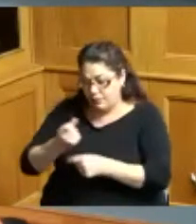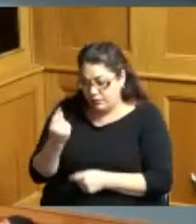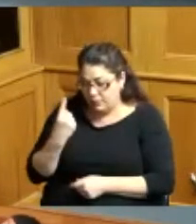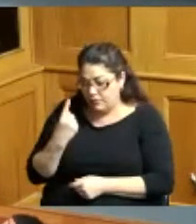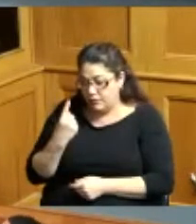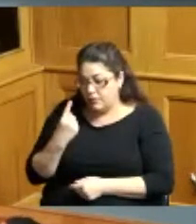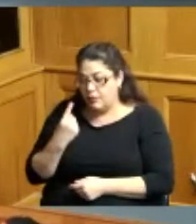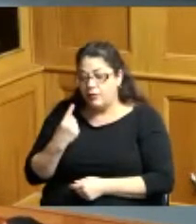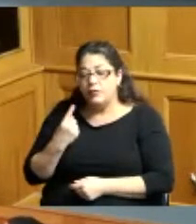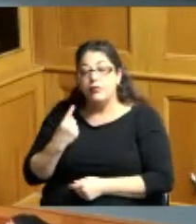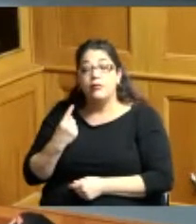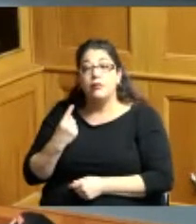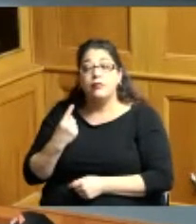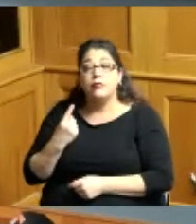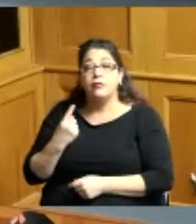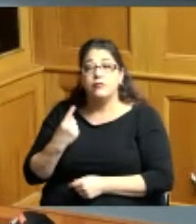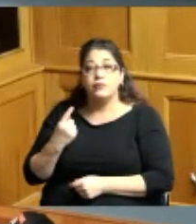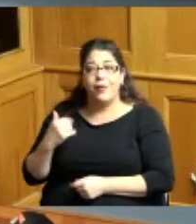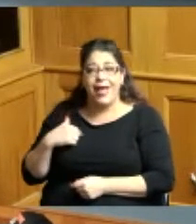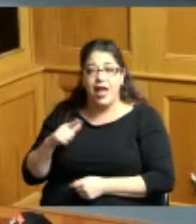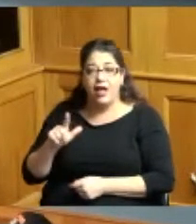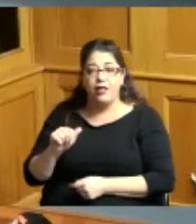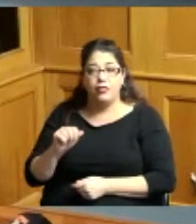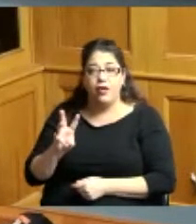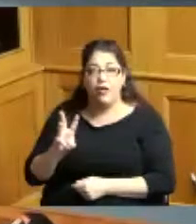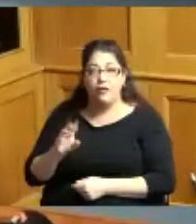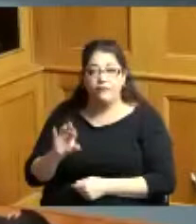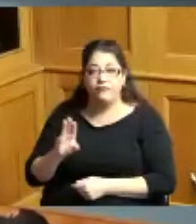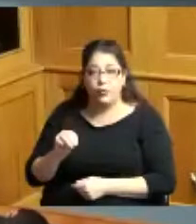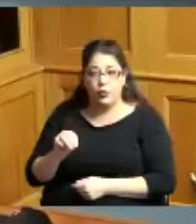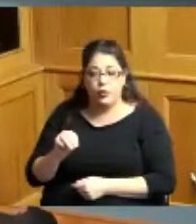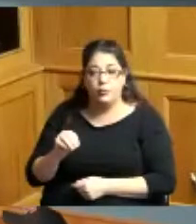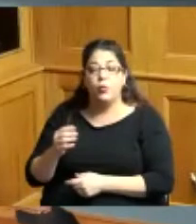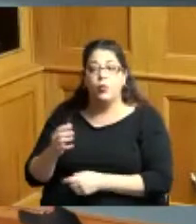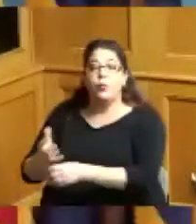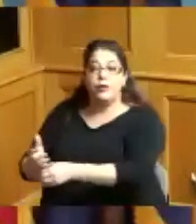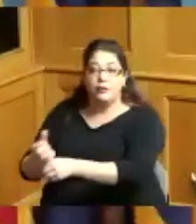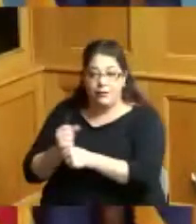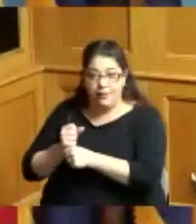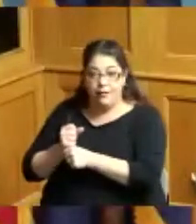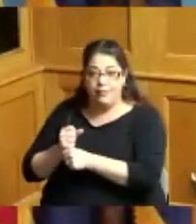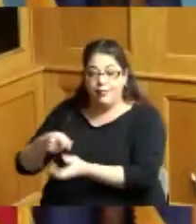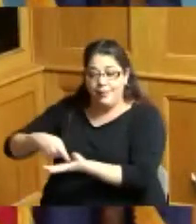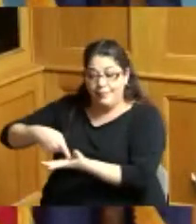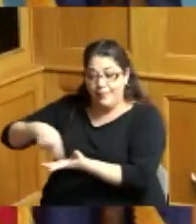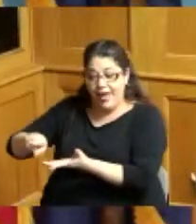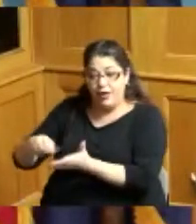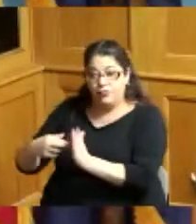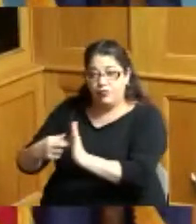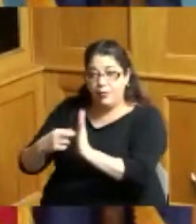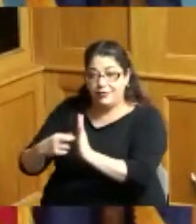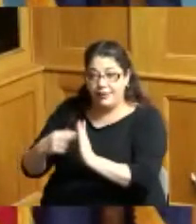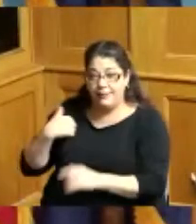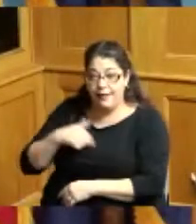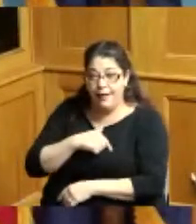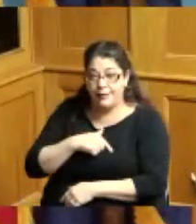so there was a law firm that was secured and paid to represent us and that law firm